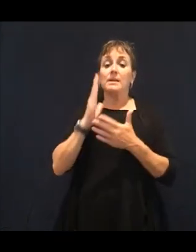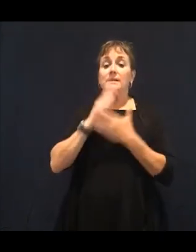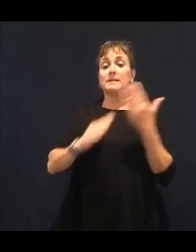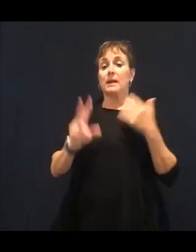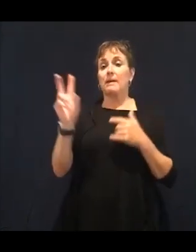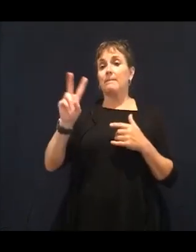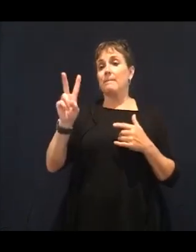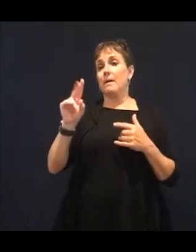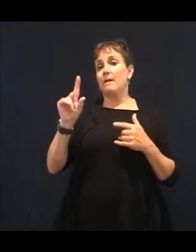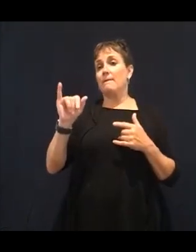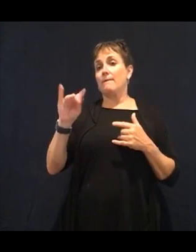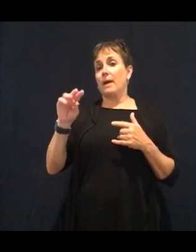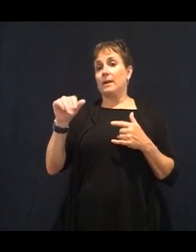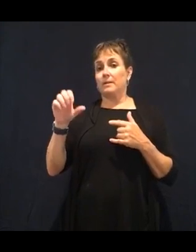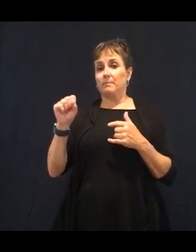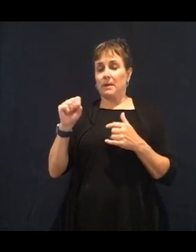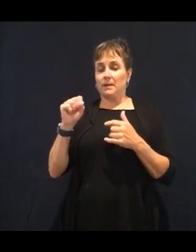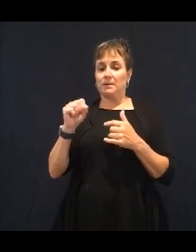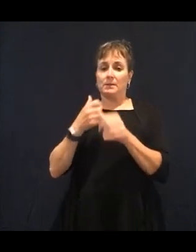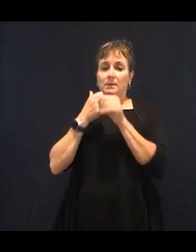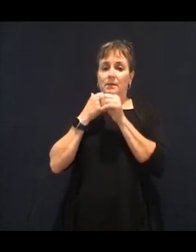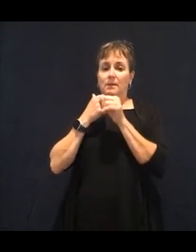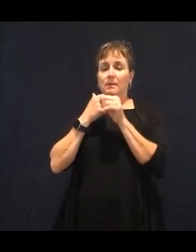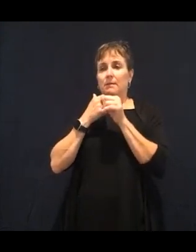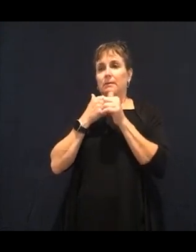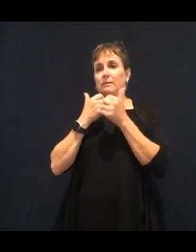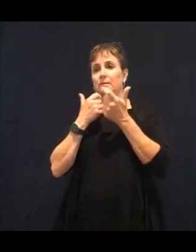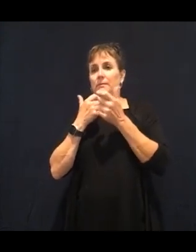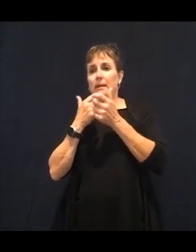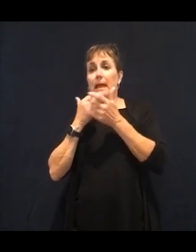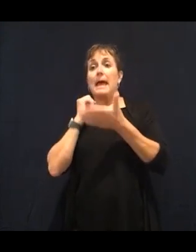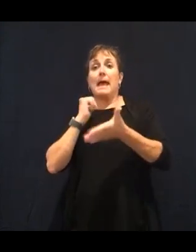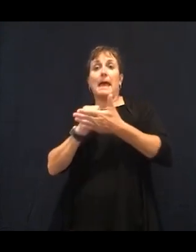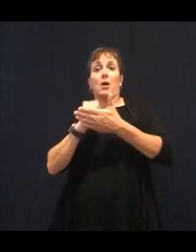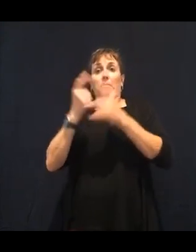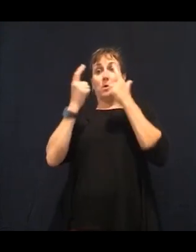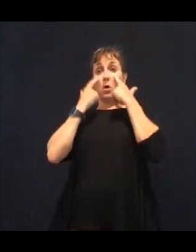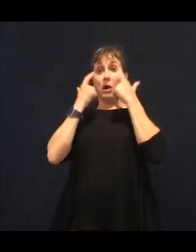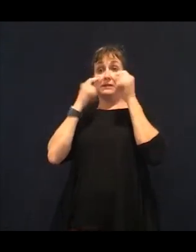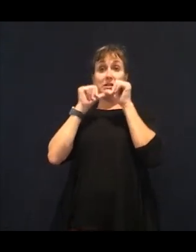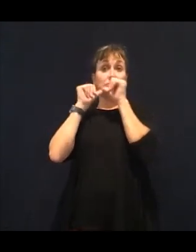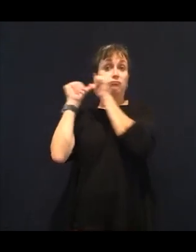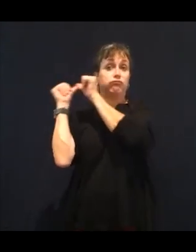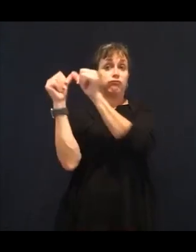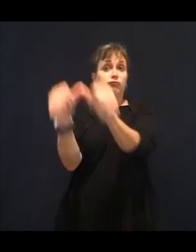our cell turn over happening, keeping our body and blood circulating